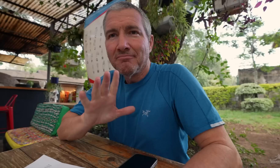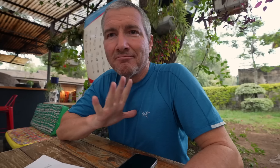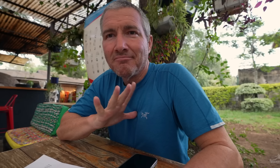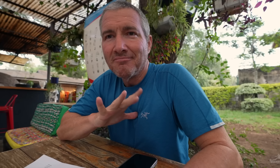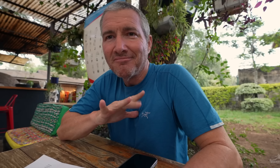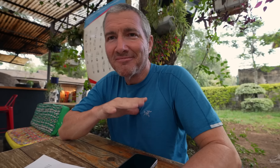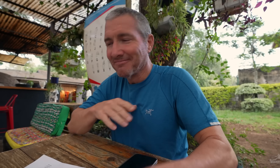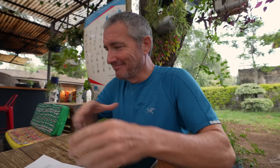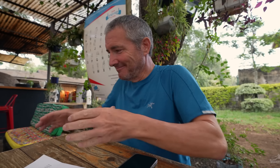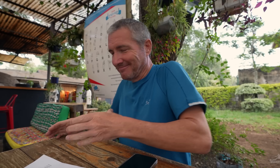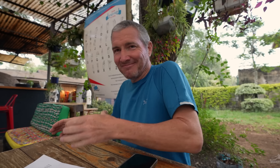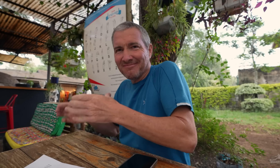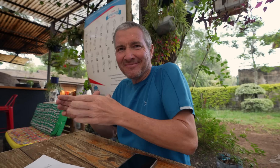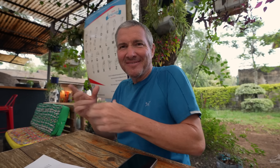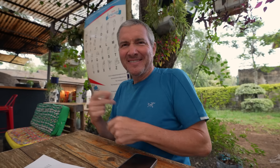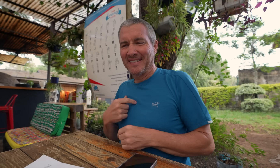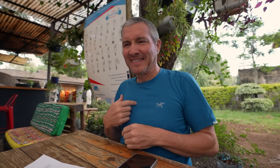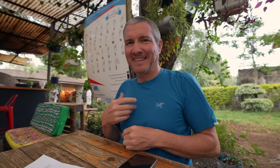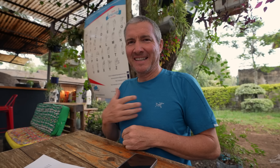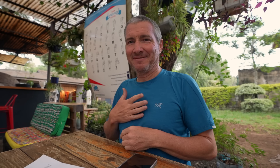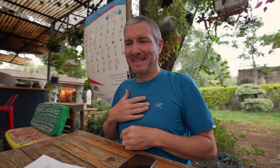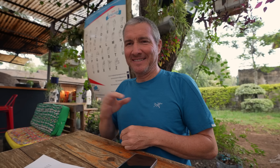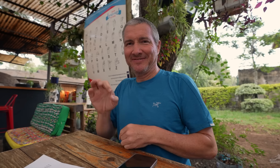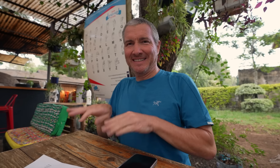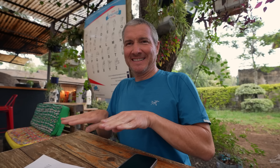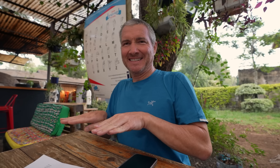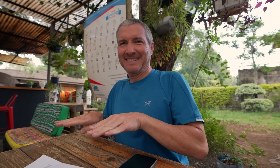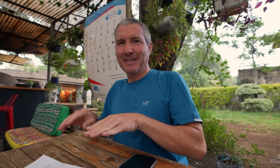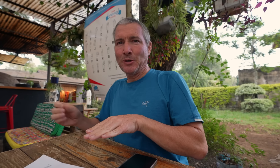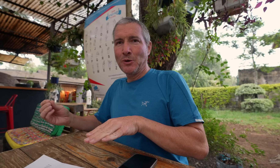Cool, I can feel the heat at my feet.